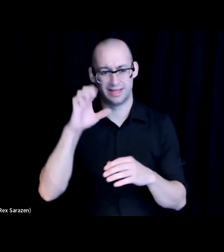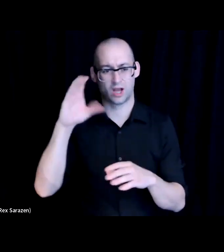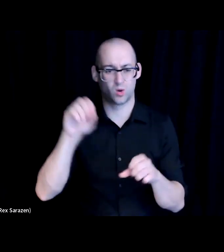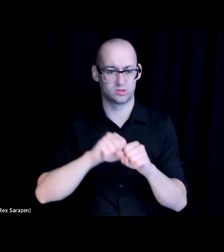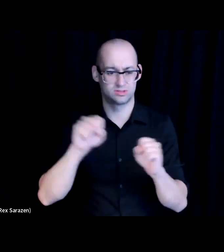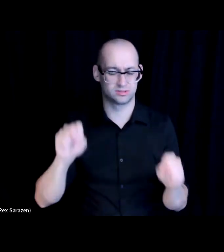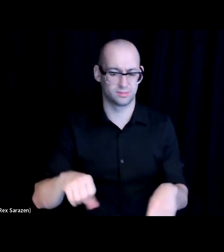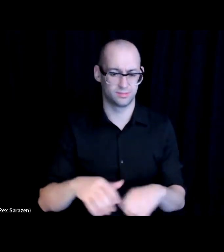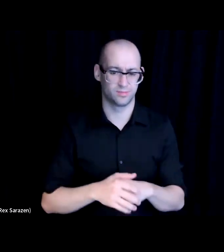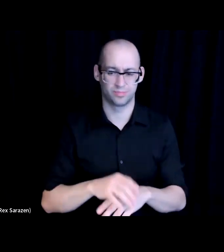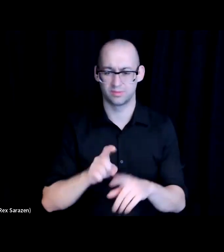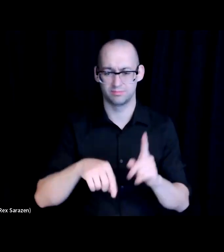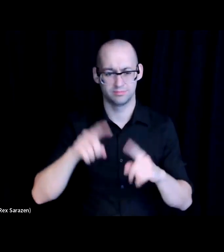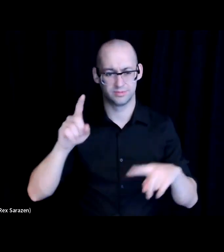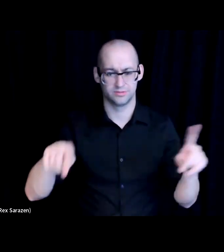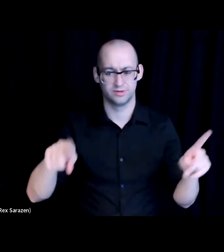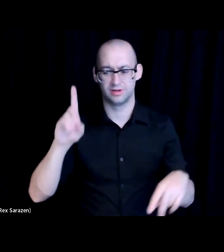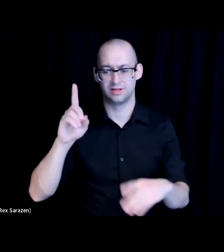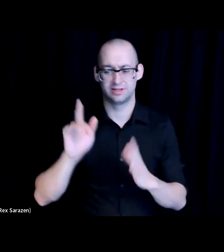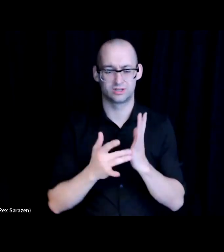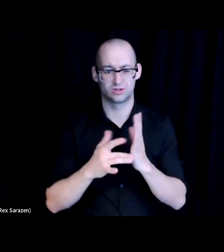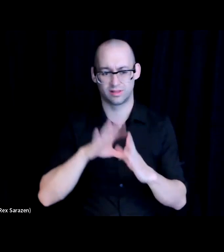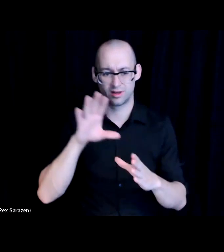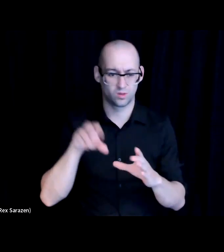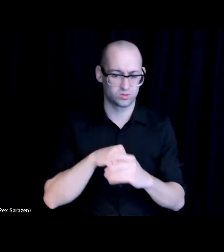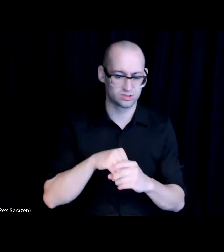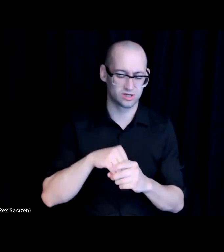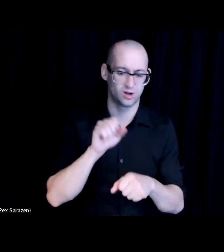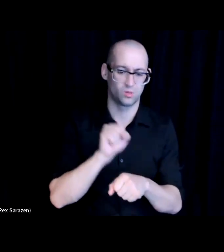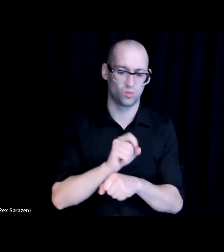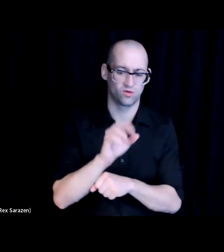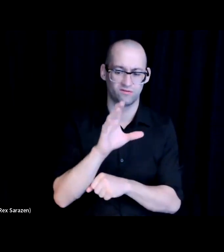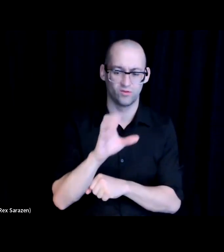of digital inclusion and also workforce initiatives, so I will try not to talk your ear off too